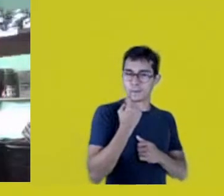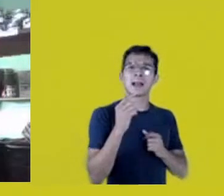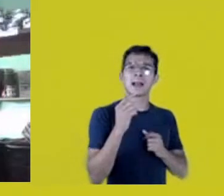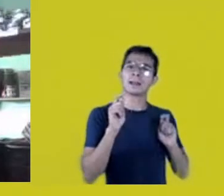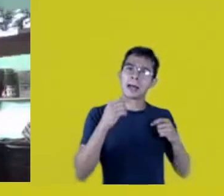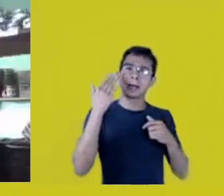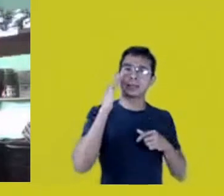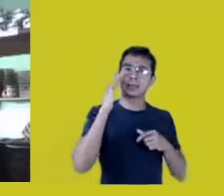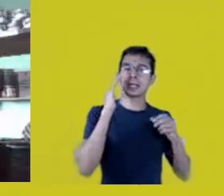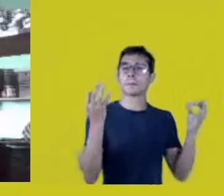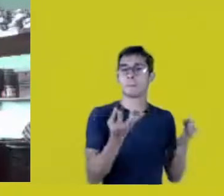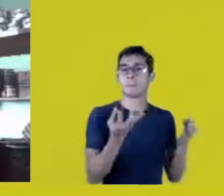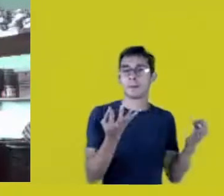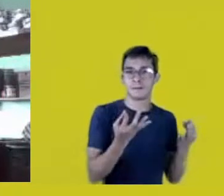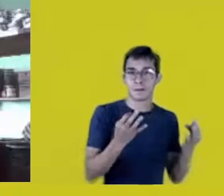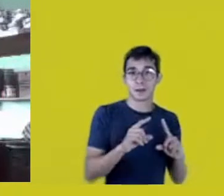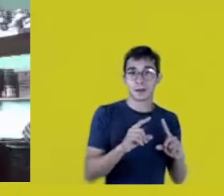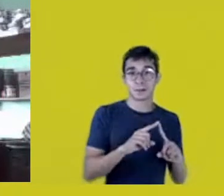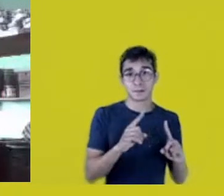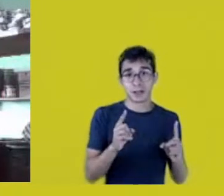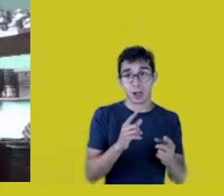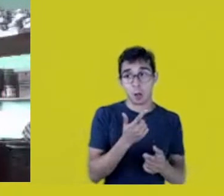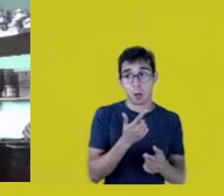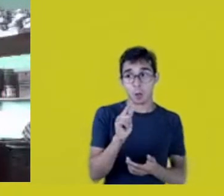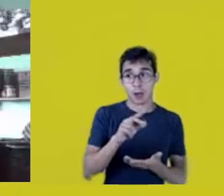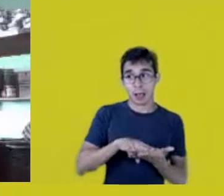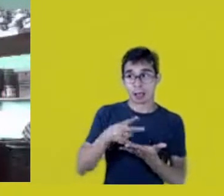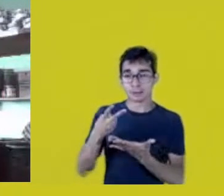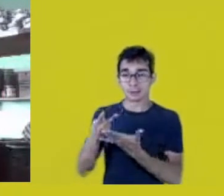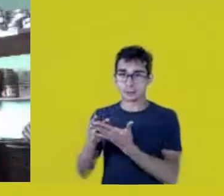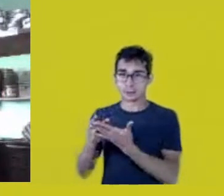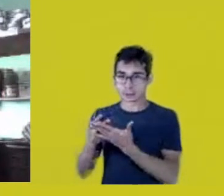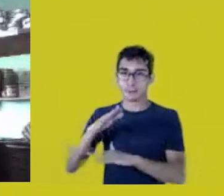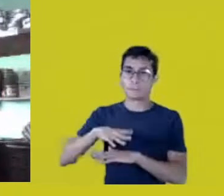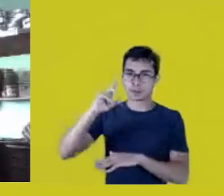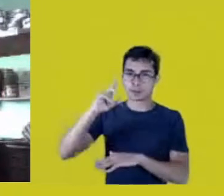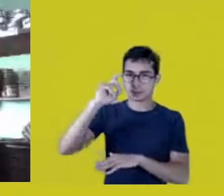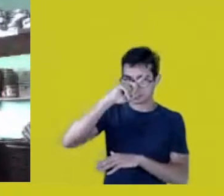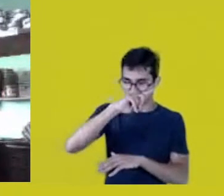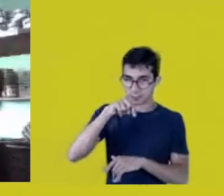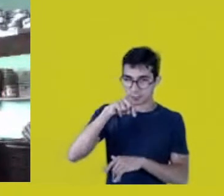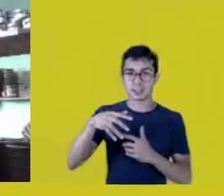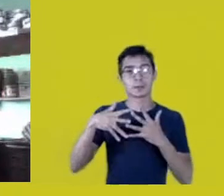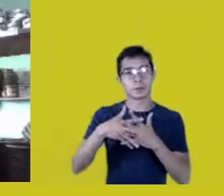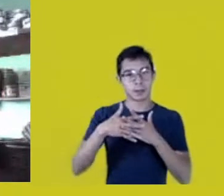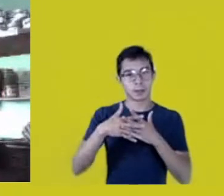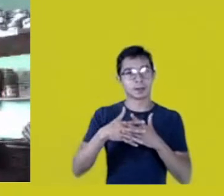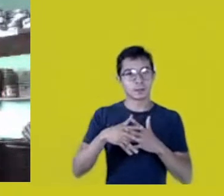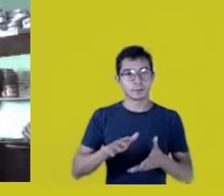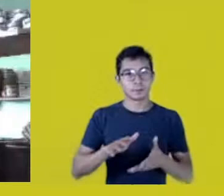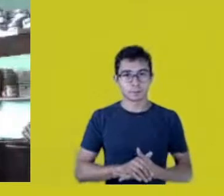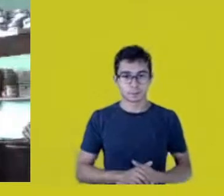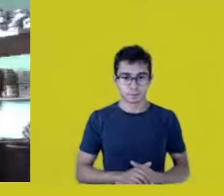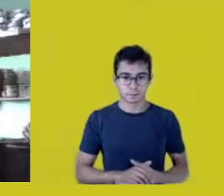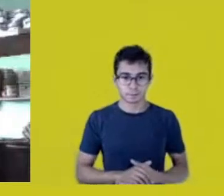for me as a Native researcher. And about those things our cousin Fernanda was mentioning,